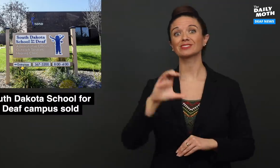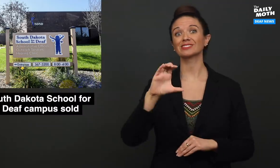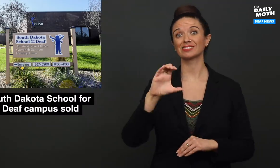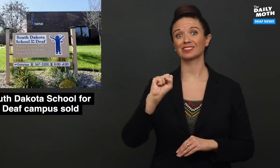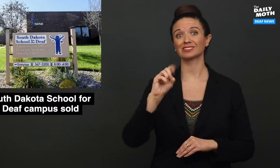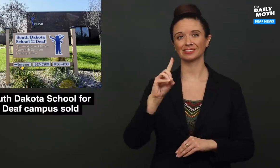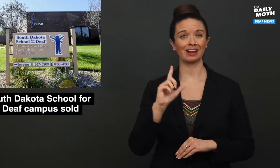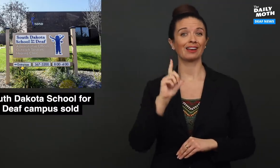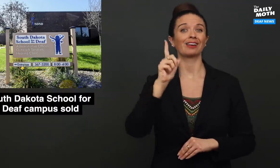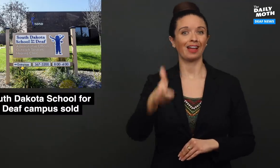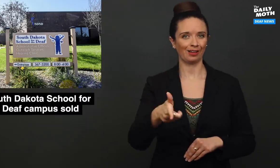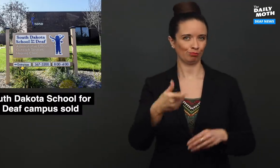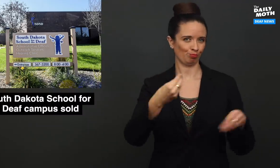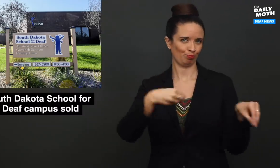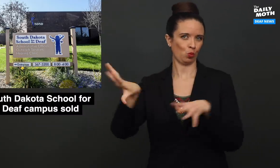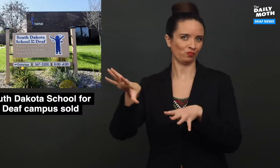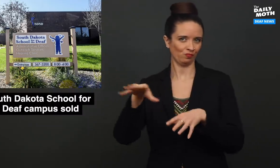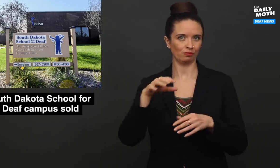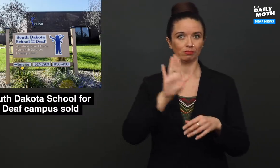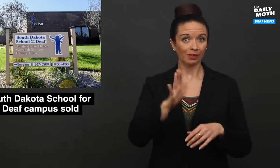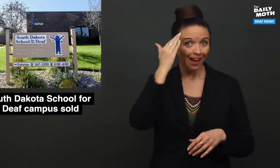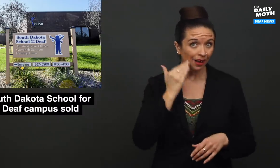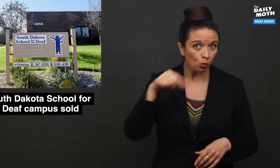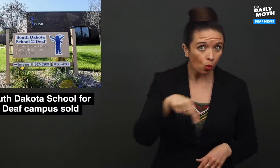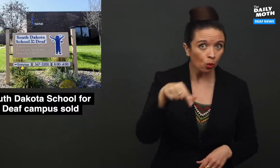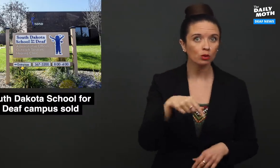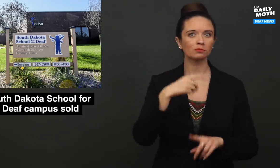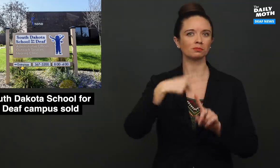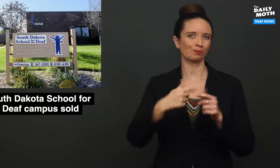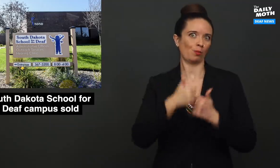CSD later moved their headquarters and